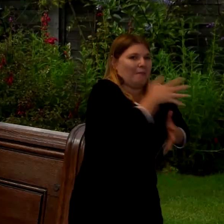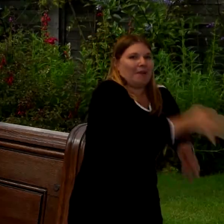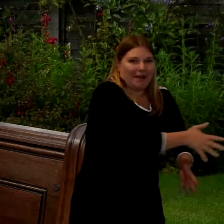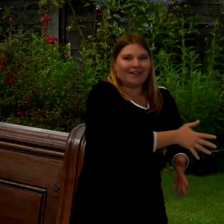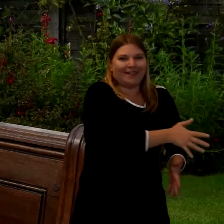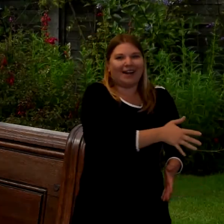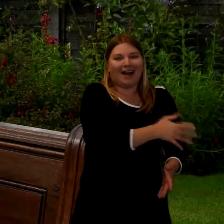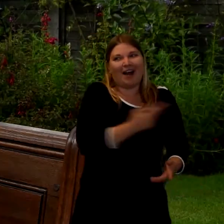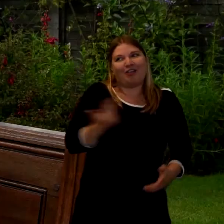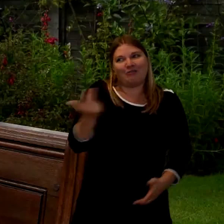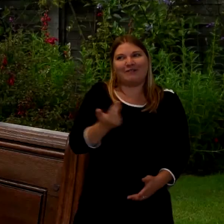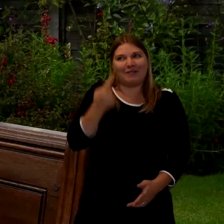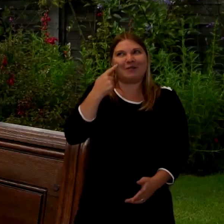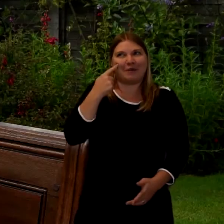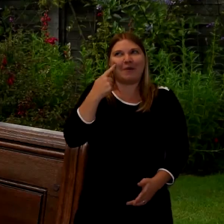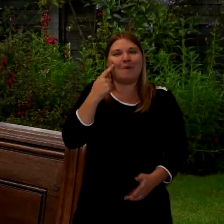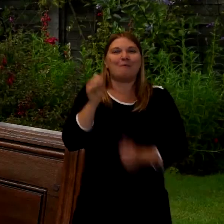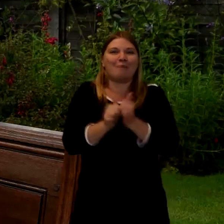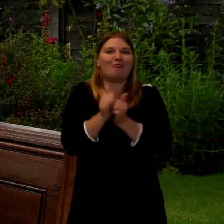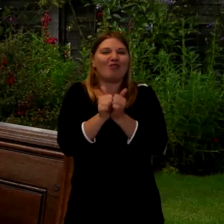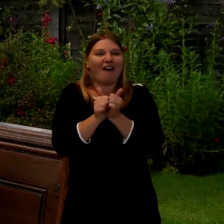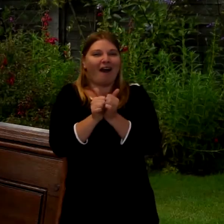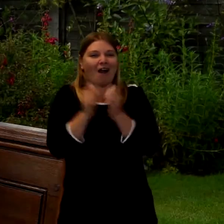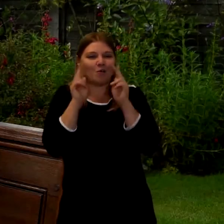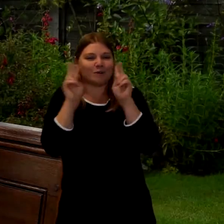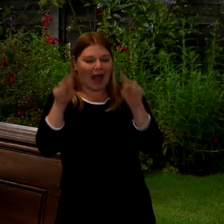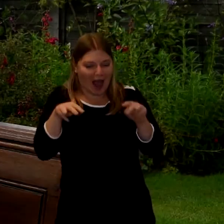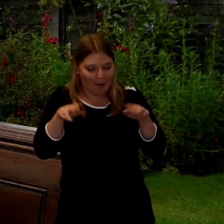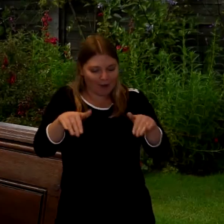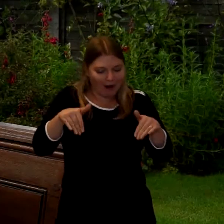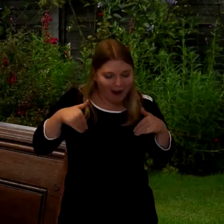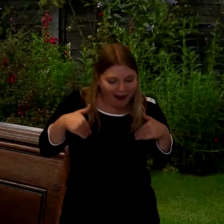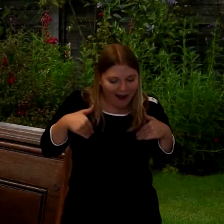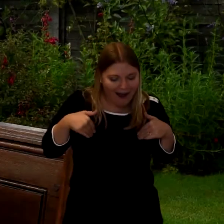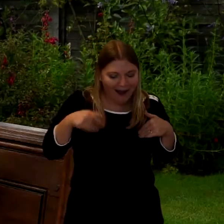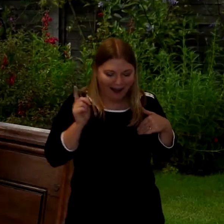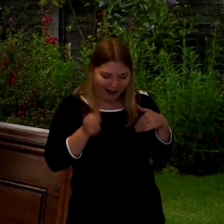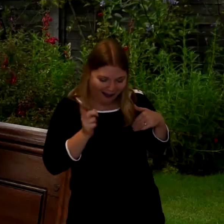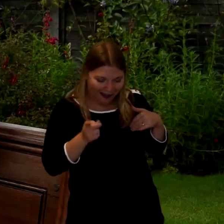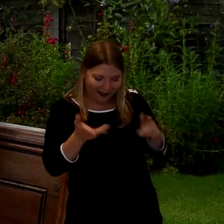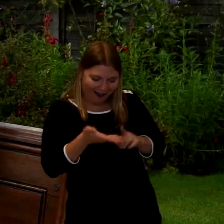oh david they'll be just laughing at this right now and that that was our like hI goodbye you